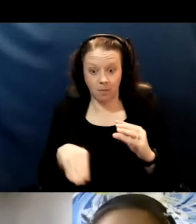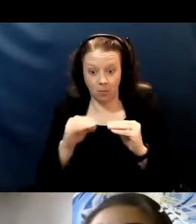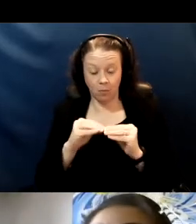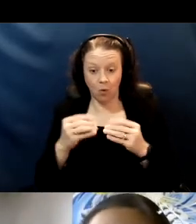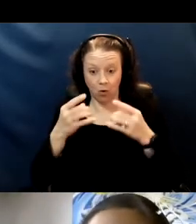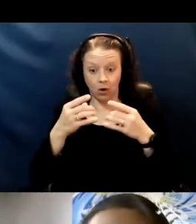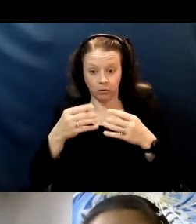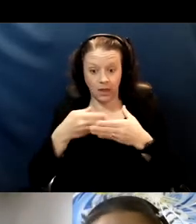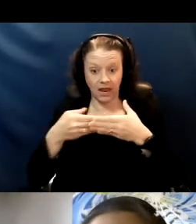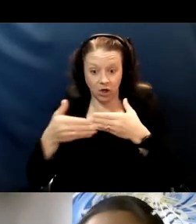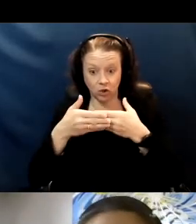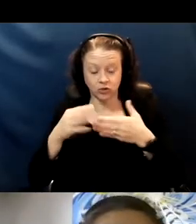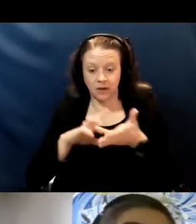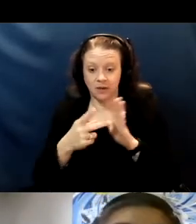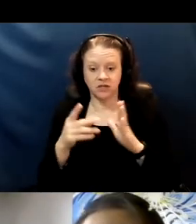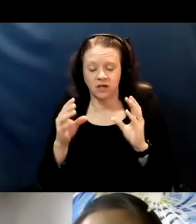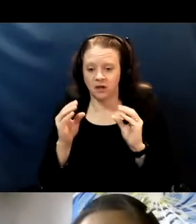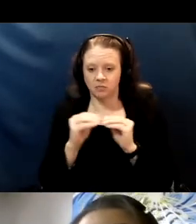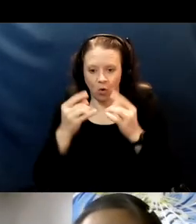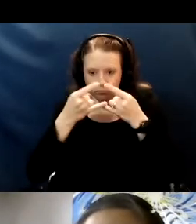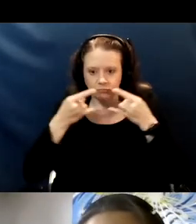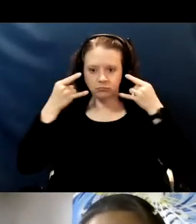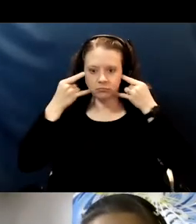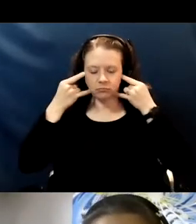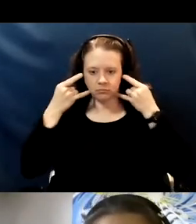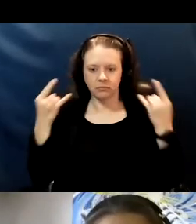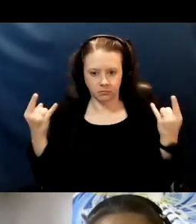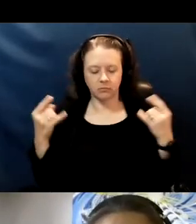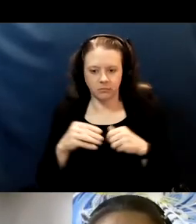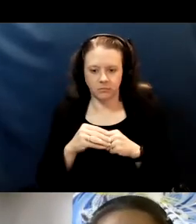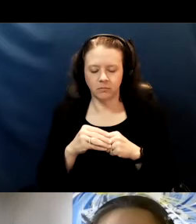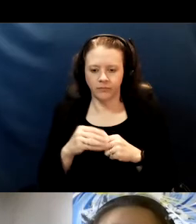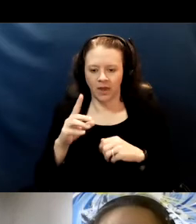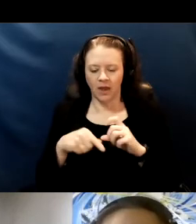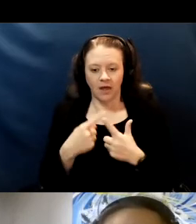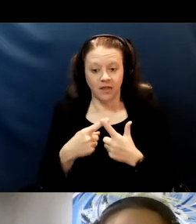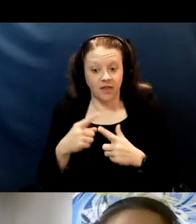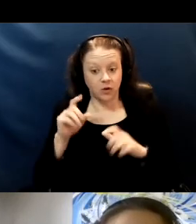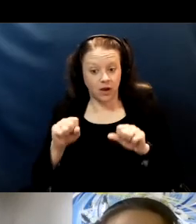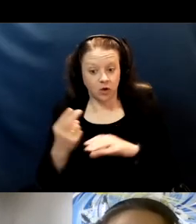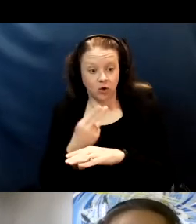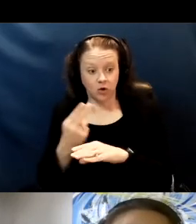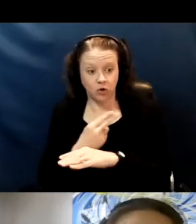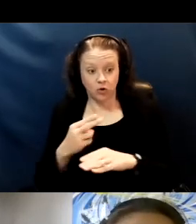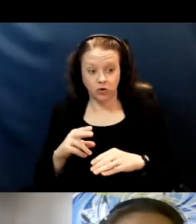or a surgical mask which inherently has three layers. N95s need to be fitted